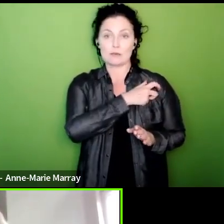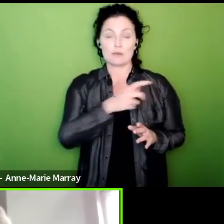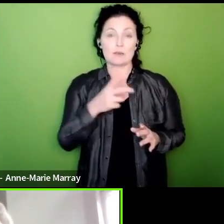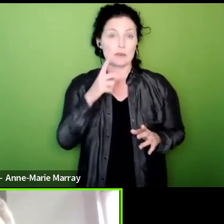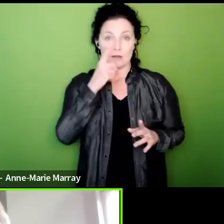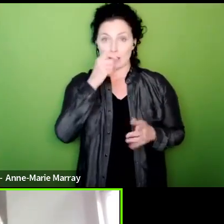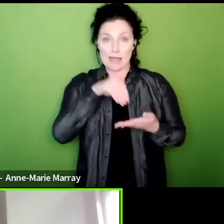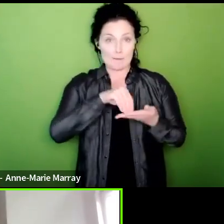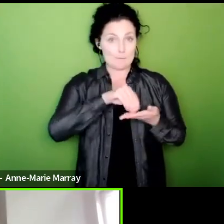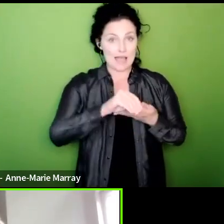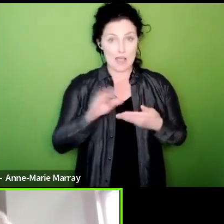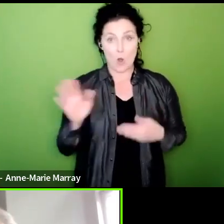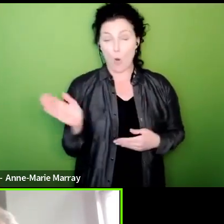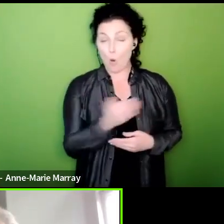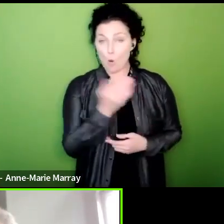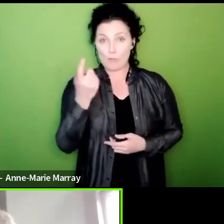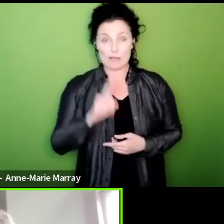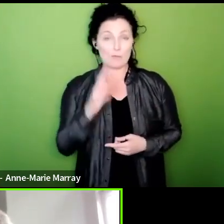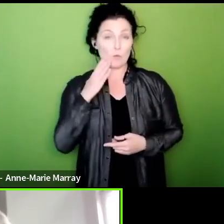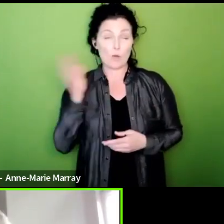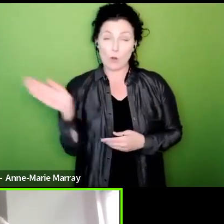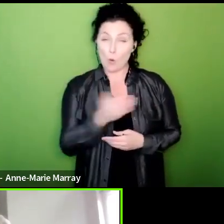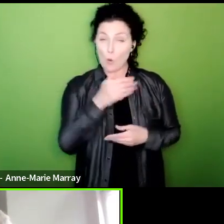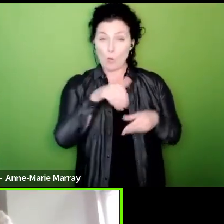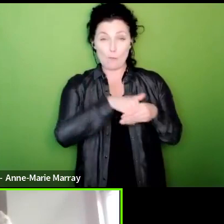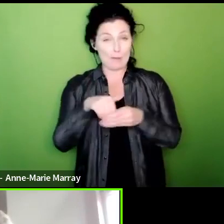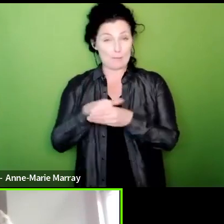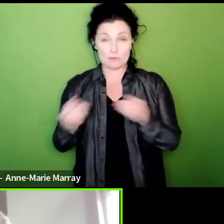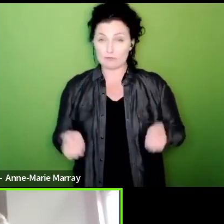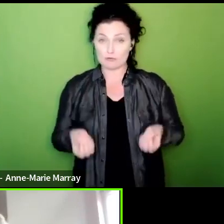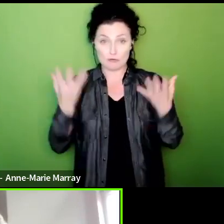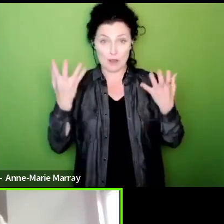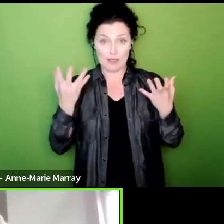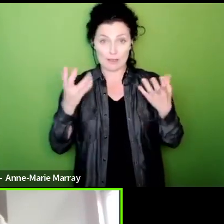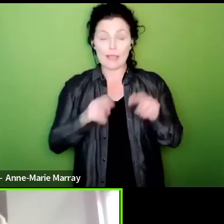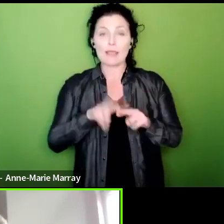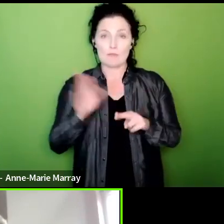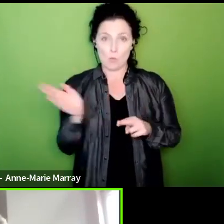out that that's something no one can do so if all members are asked to come out it would be unpaid